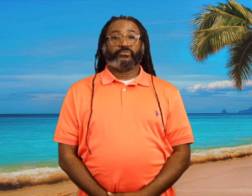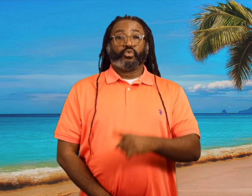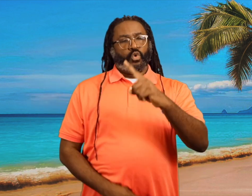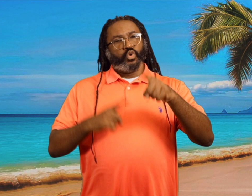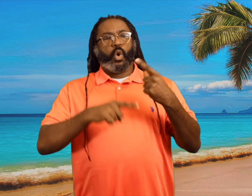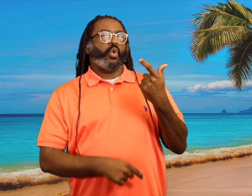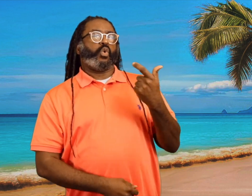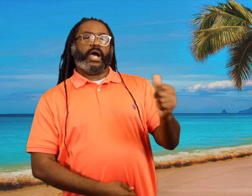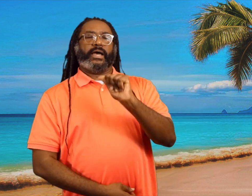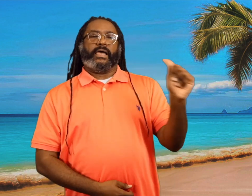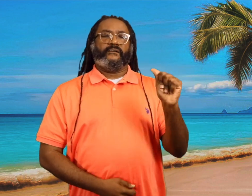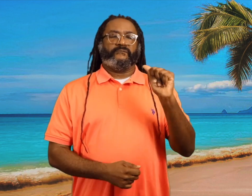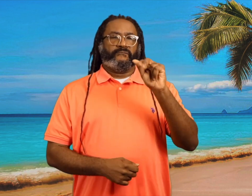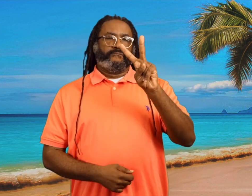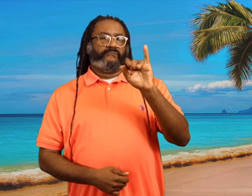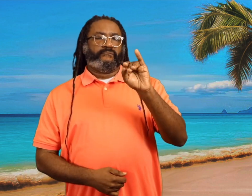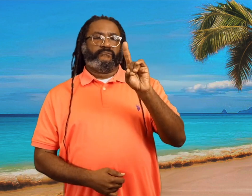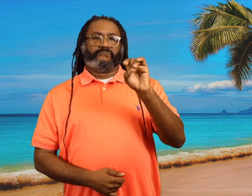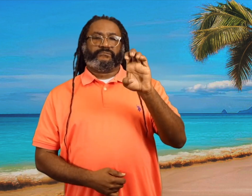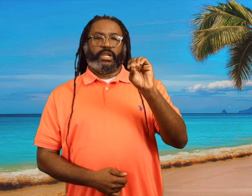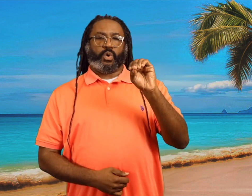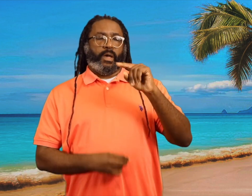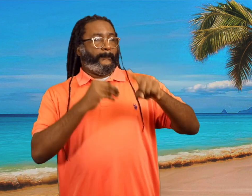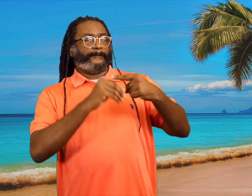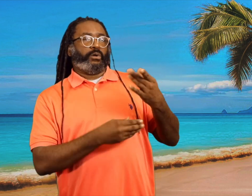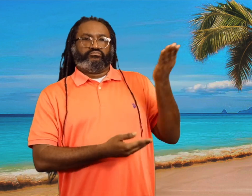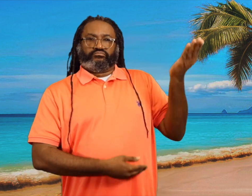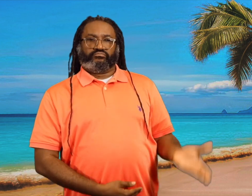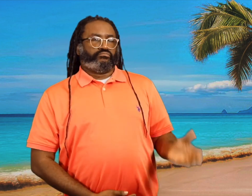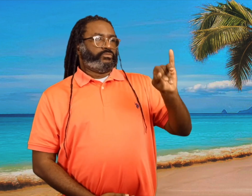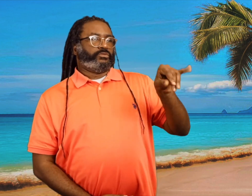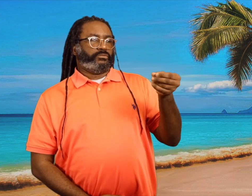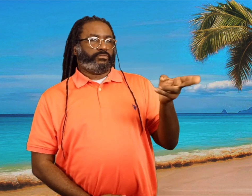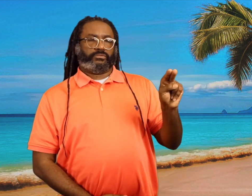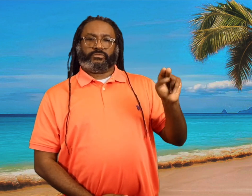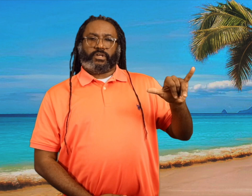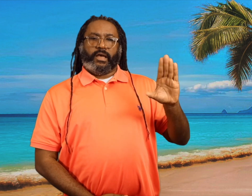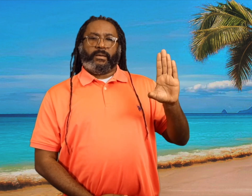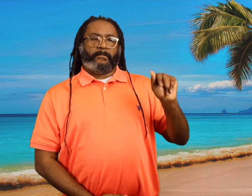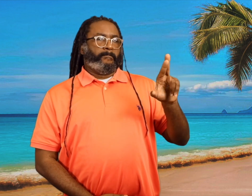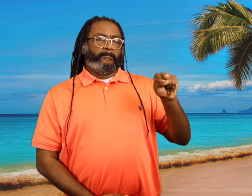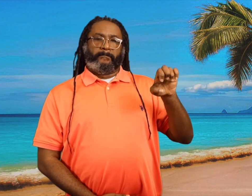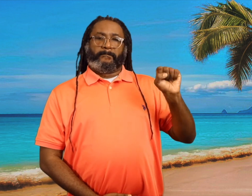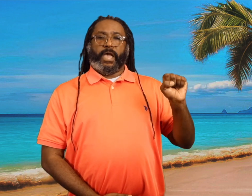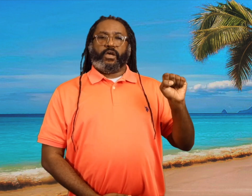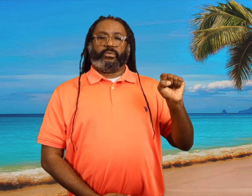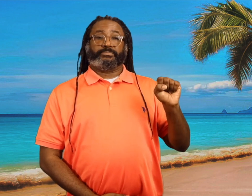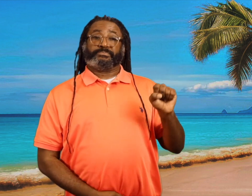You're about to watch a video about Johnny Barnes.